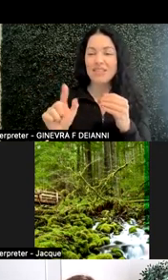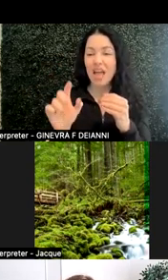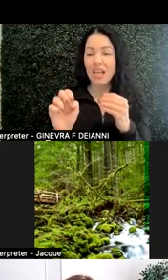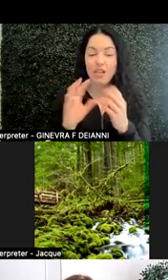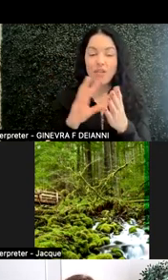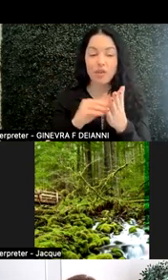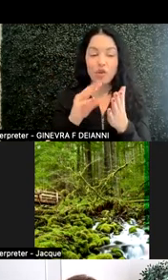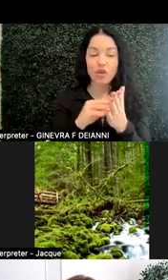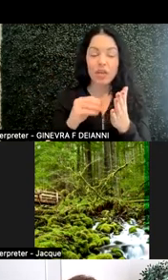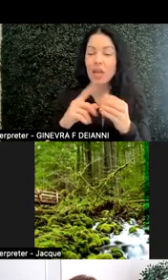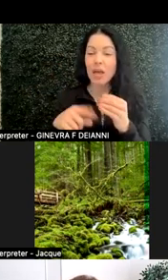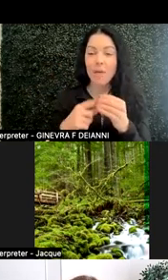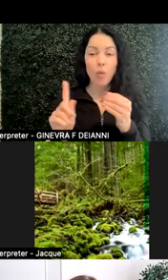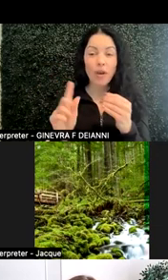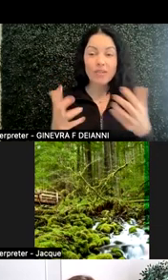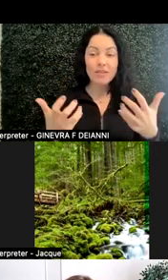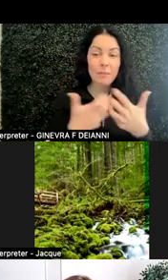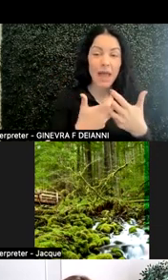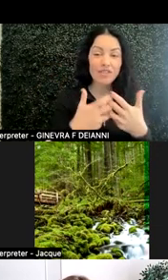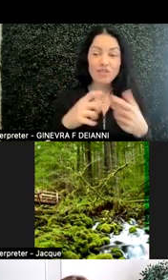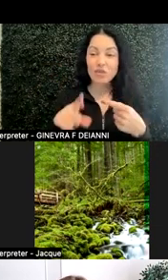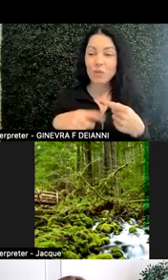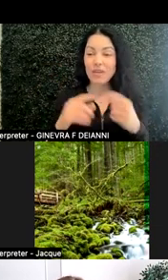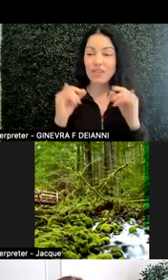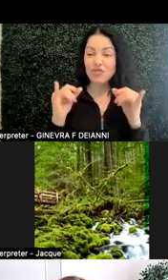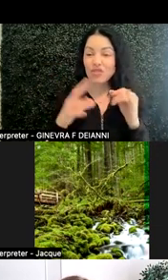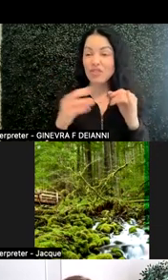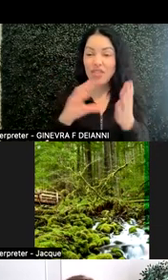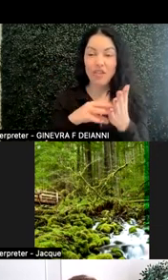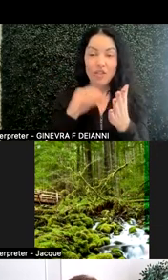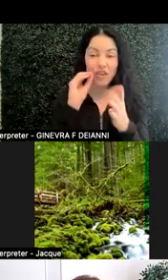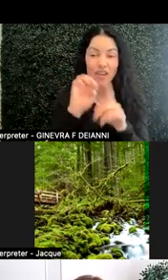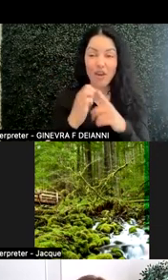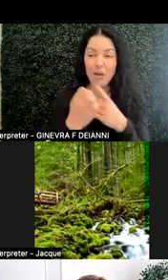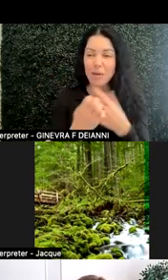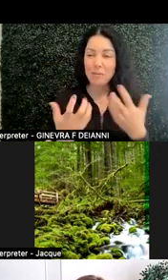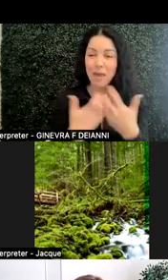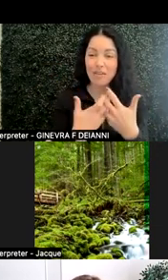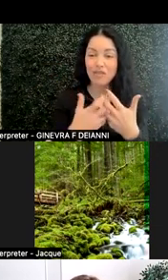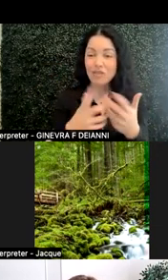about where it matches, when instruction in the learning environment matches, and where it doesn't match.